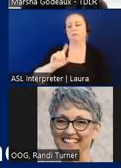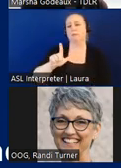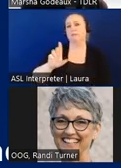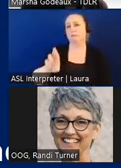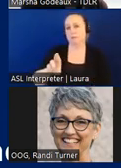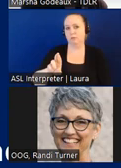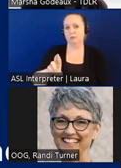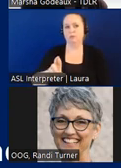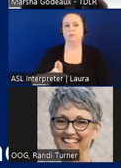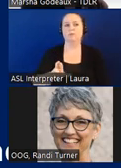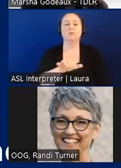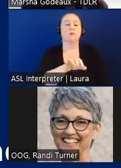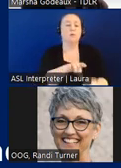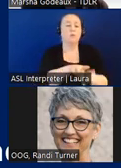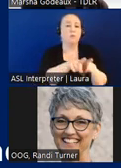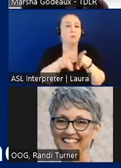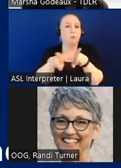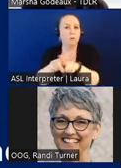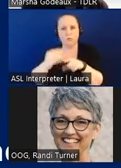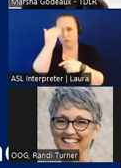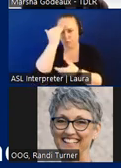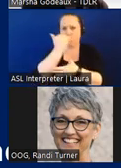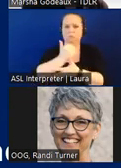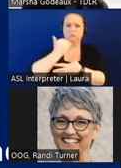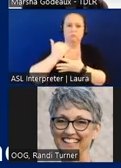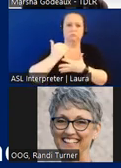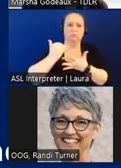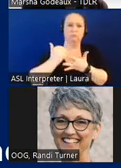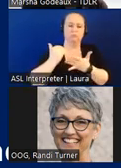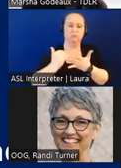as well as know the steps to verify your construction project is accessible;